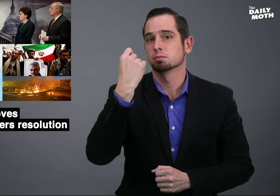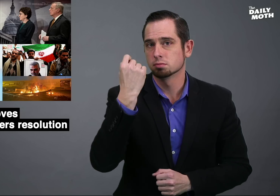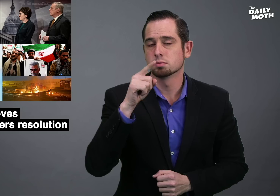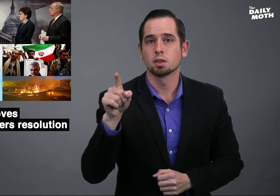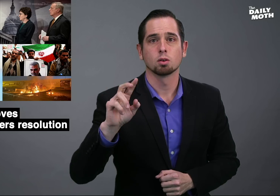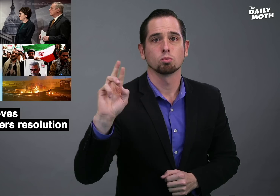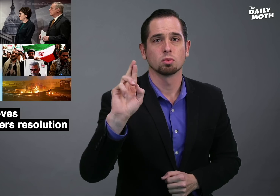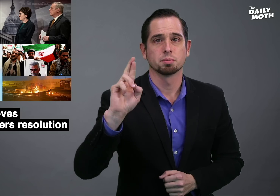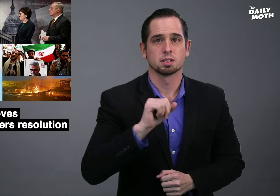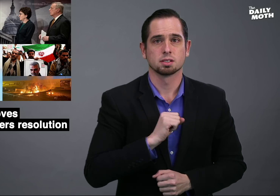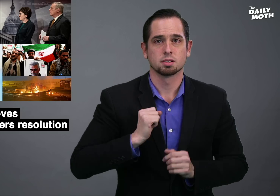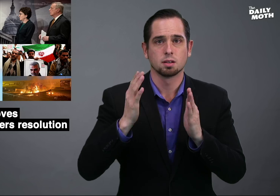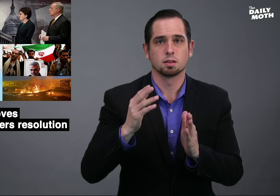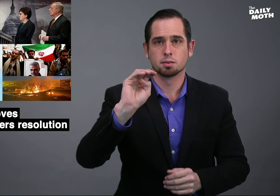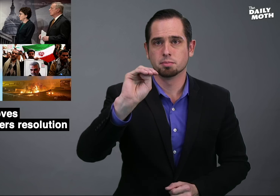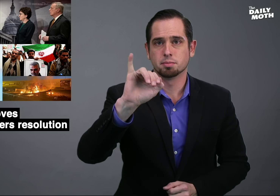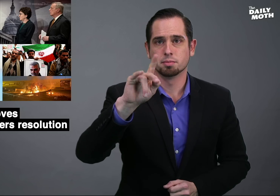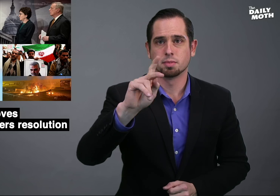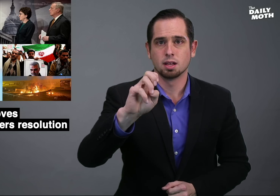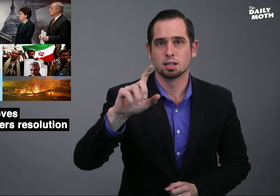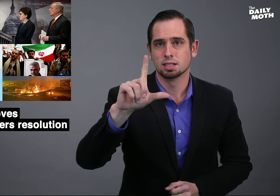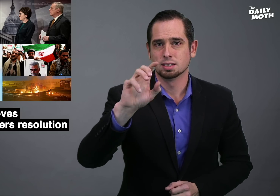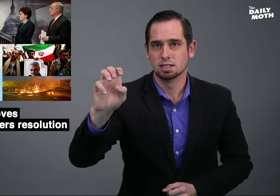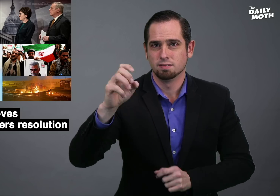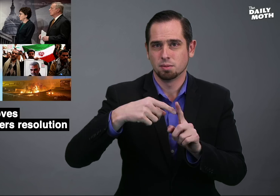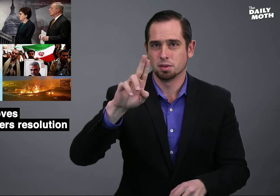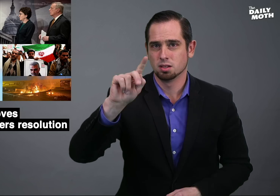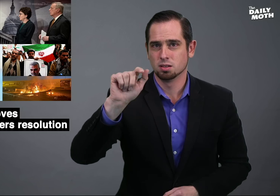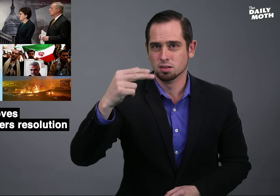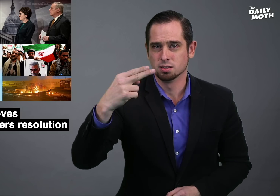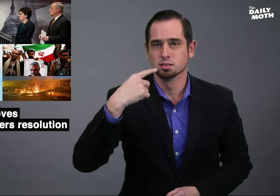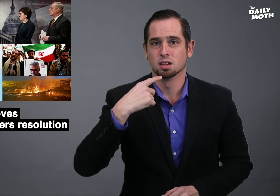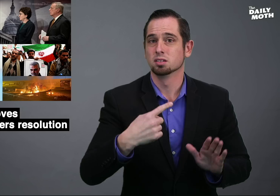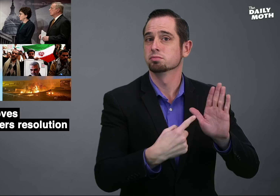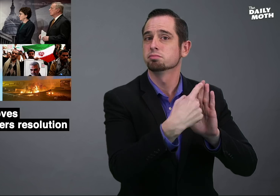But Republican Senator Mike Lee (UT) said